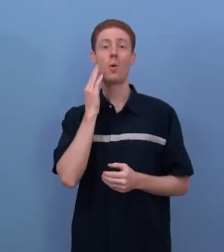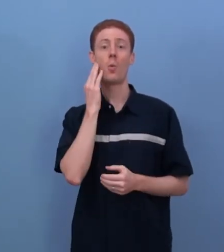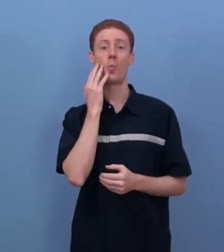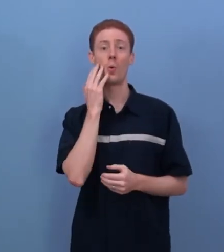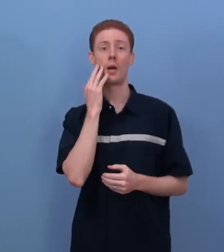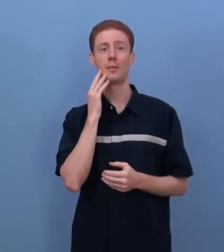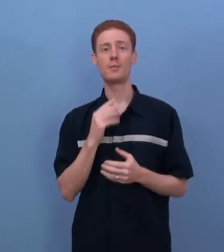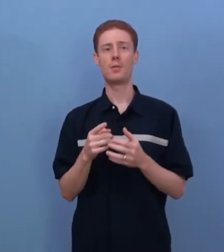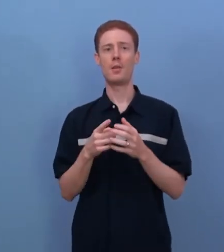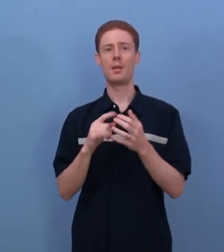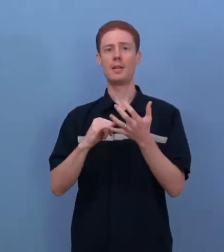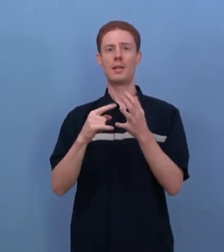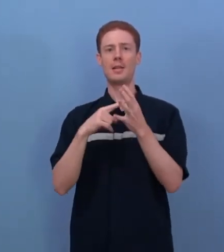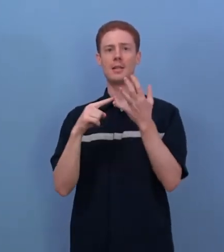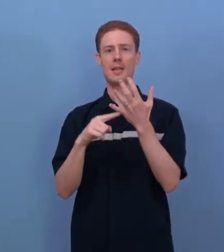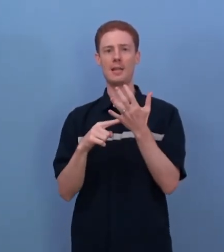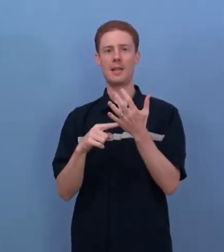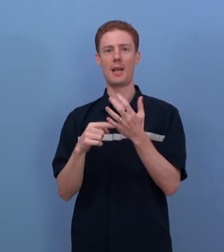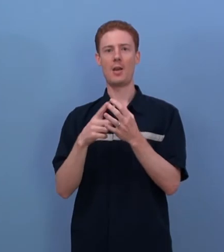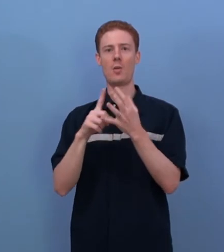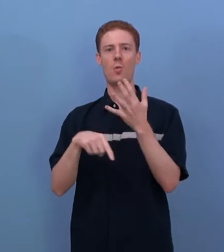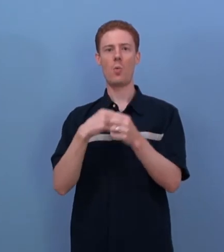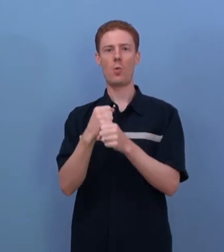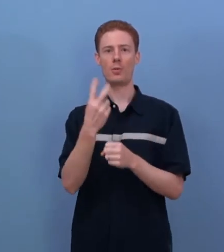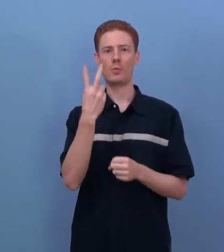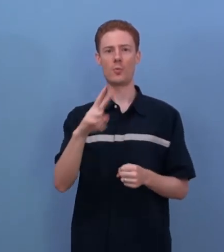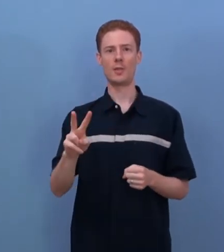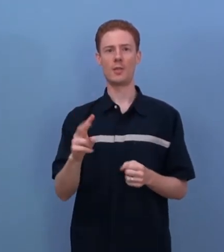When is Deafcon? Saturday August 20